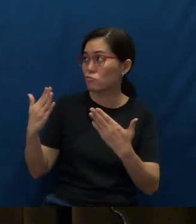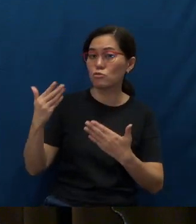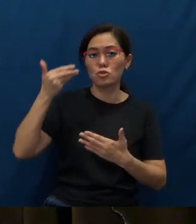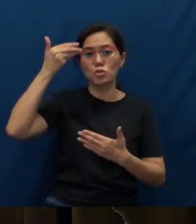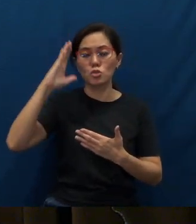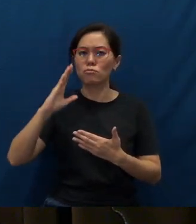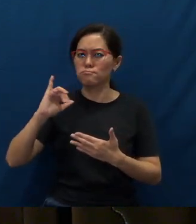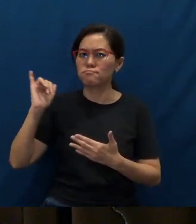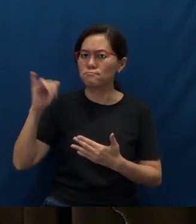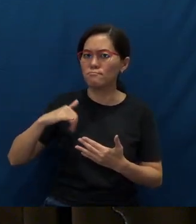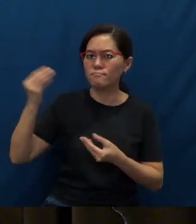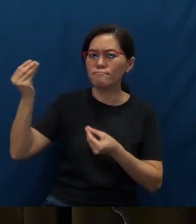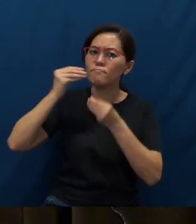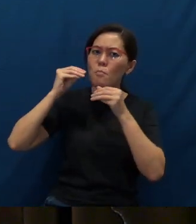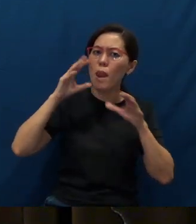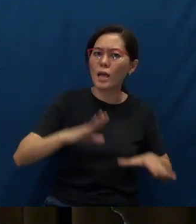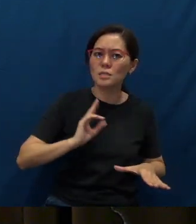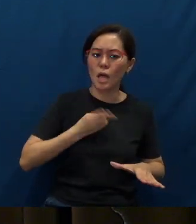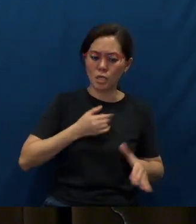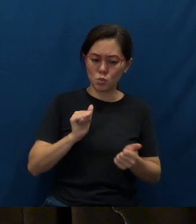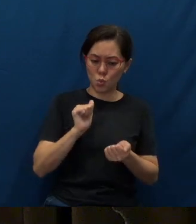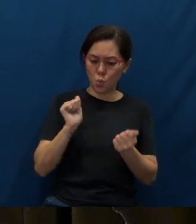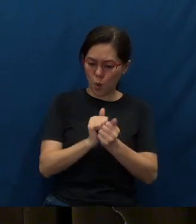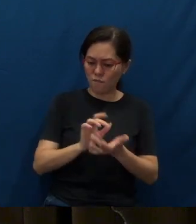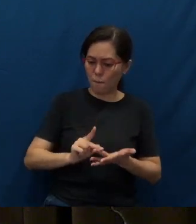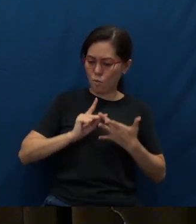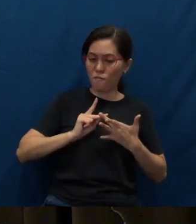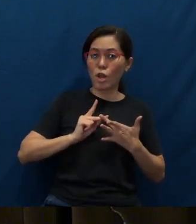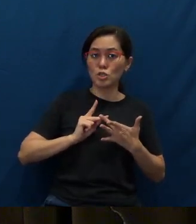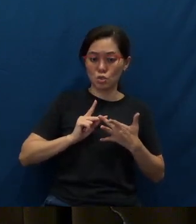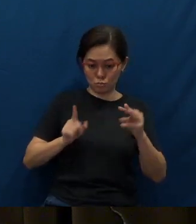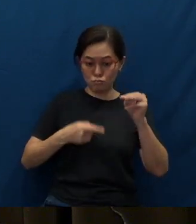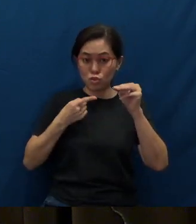indeed blessed us with this privilege of missions over the years.